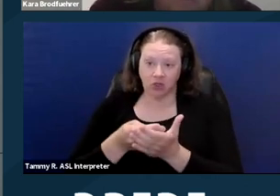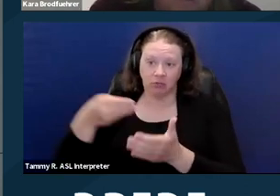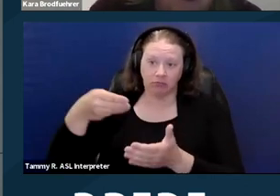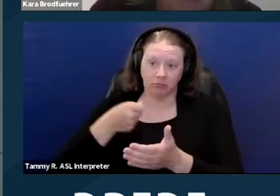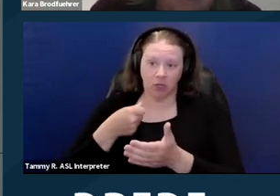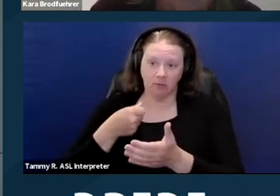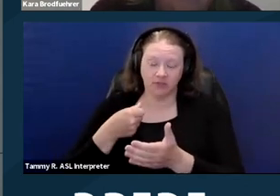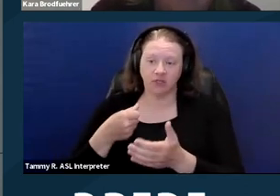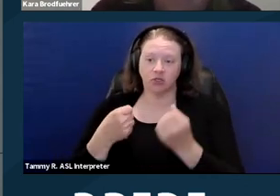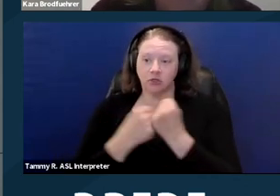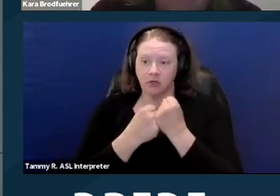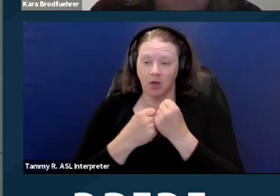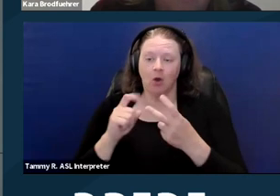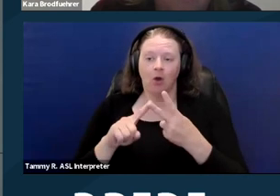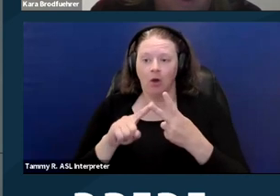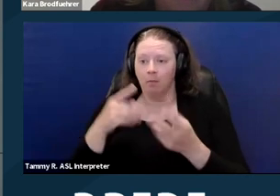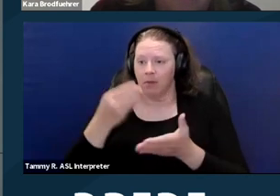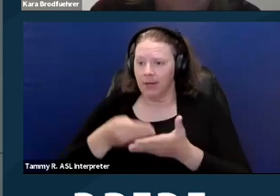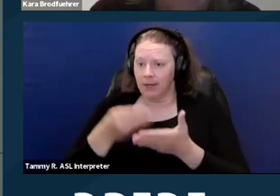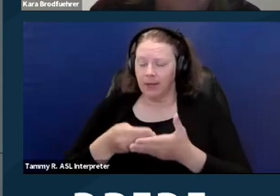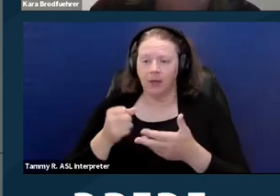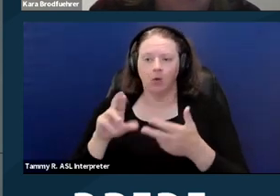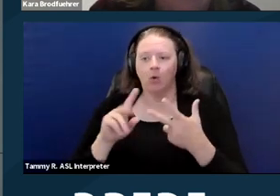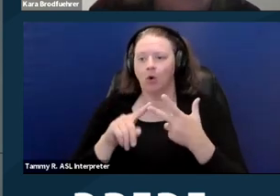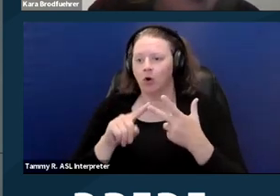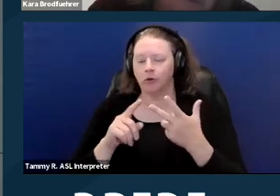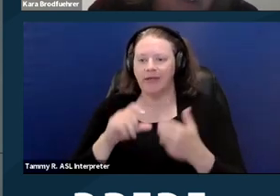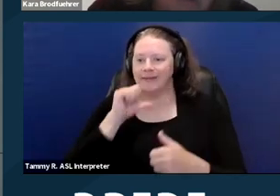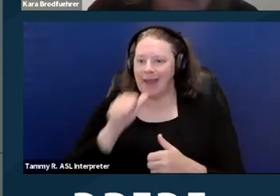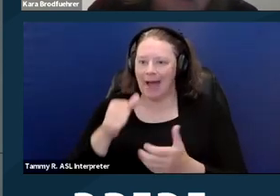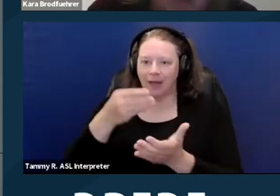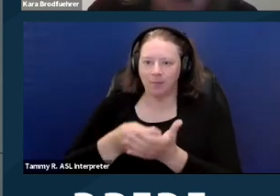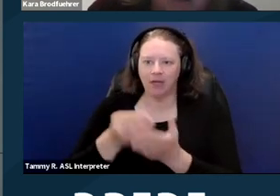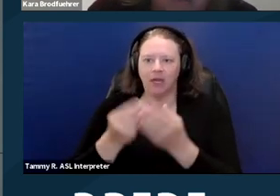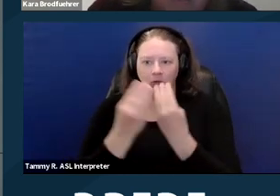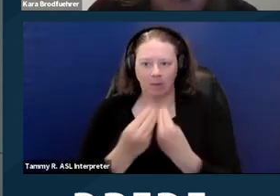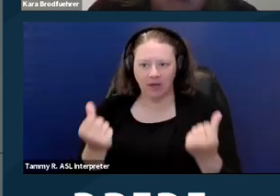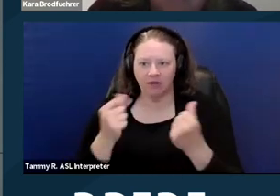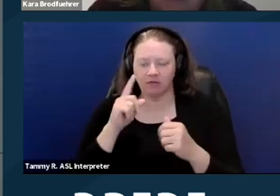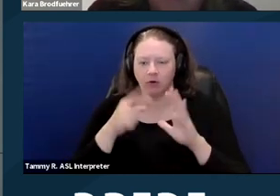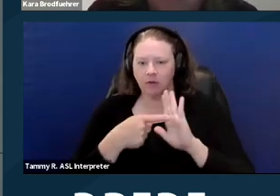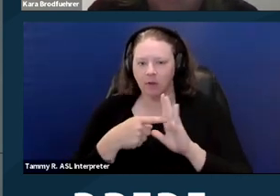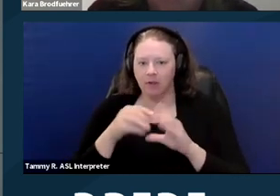or money, or non-money remedies. Things like, in this case,